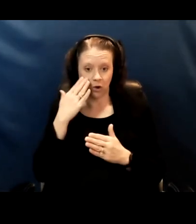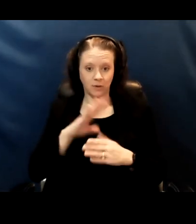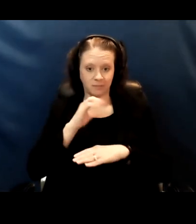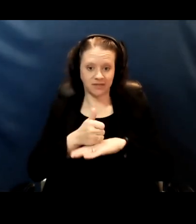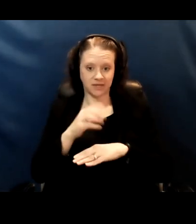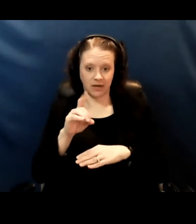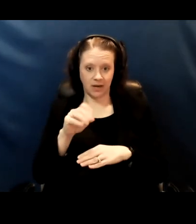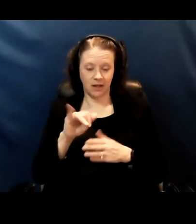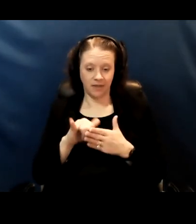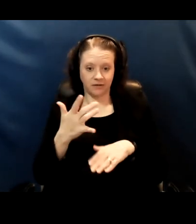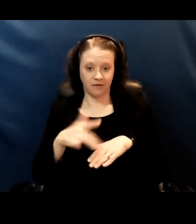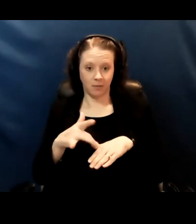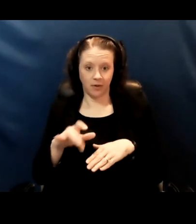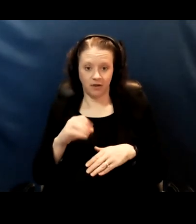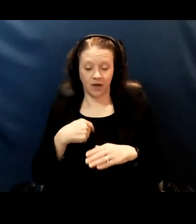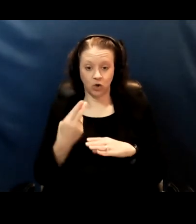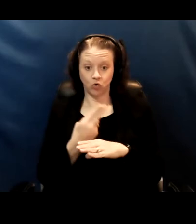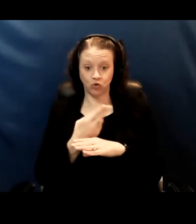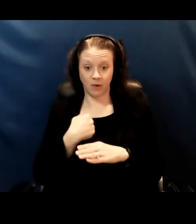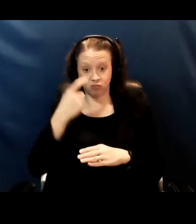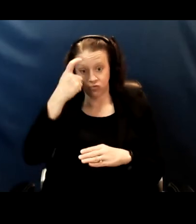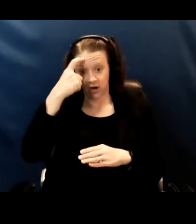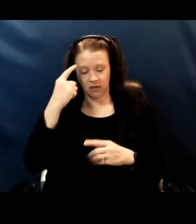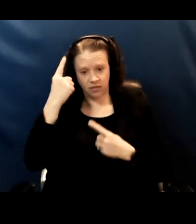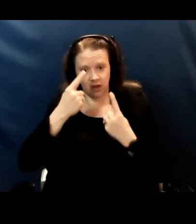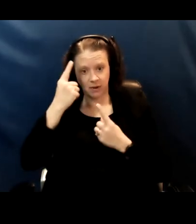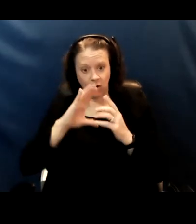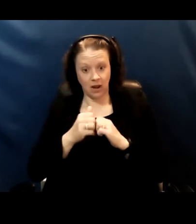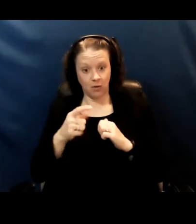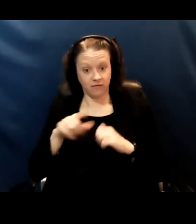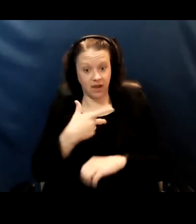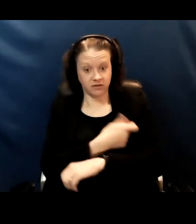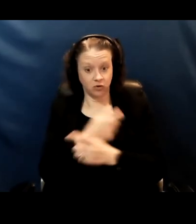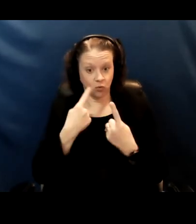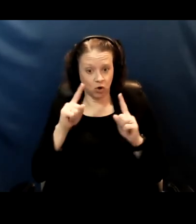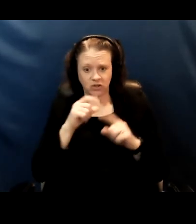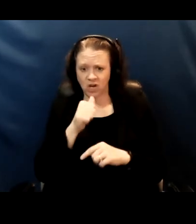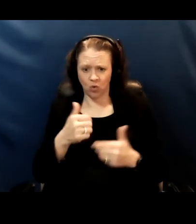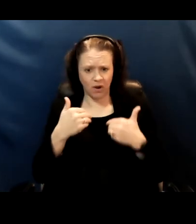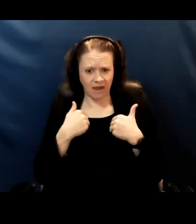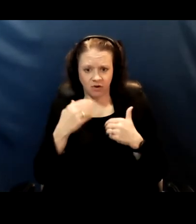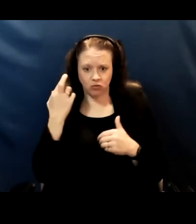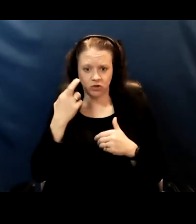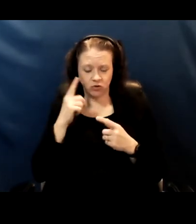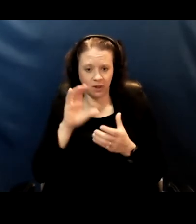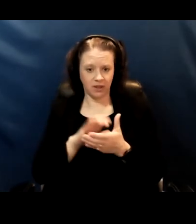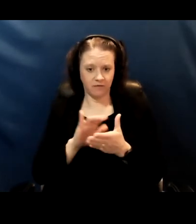If I use my brain and I think about how these vaccines work I have no reason to believe that someone will be at higher risk from the vaccine itself